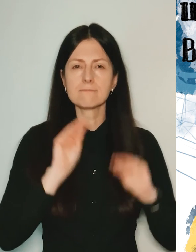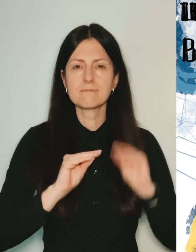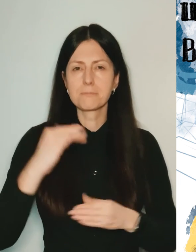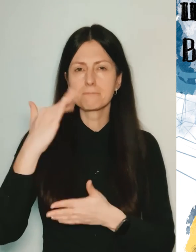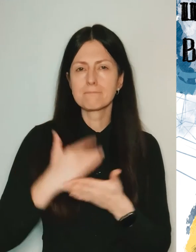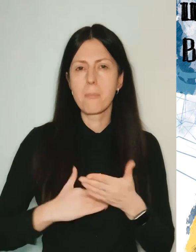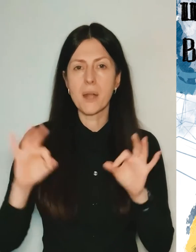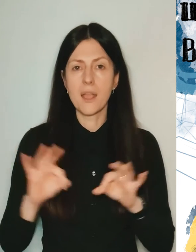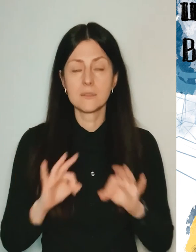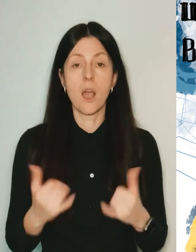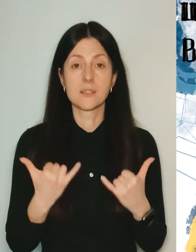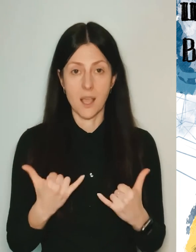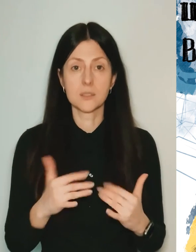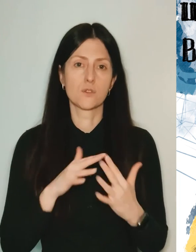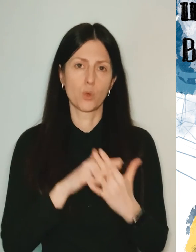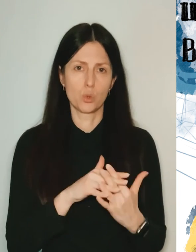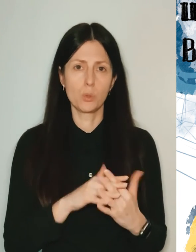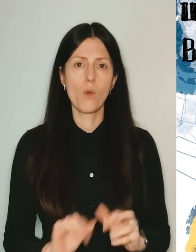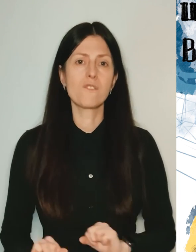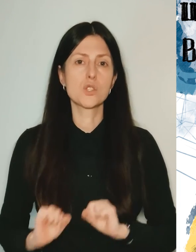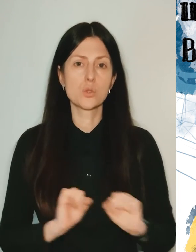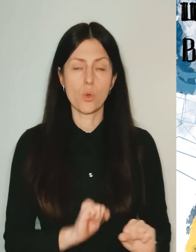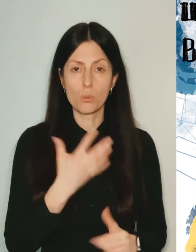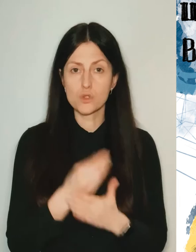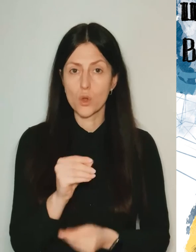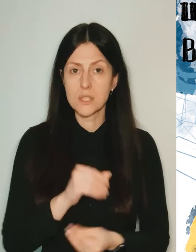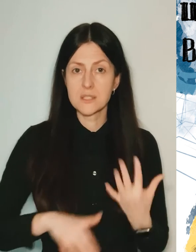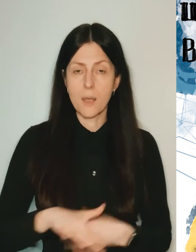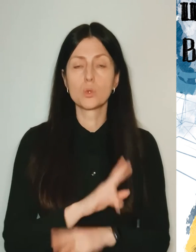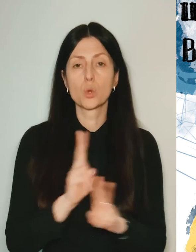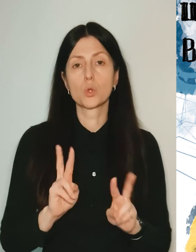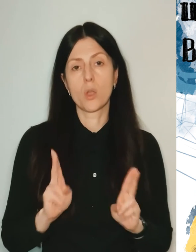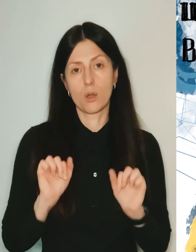And now we are fighting, defending our land as best as we can.